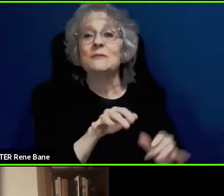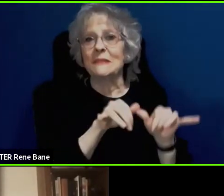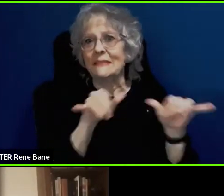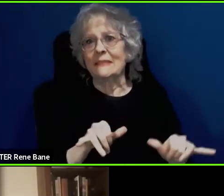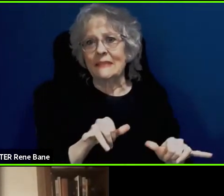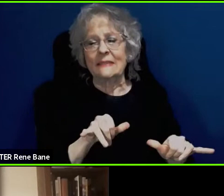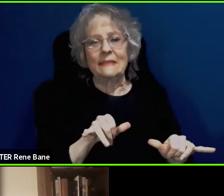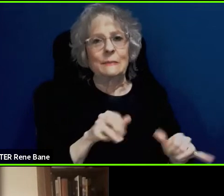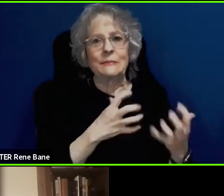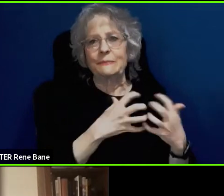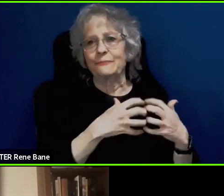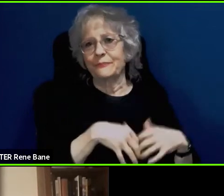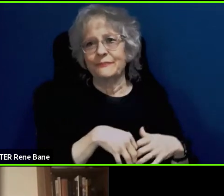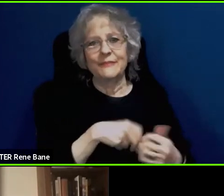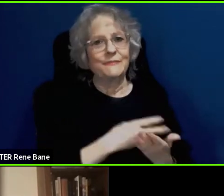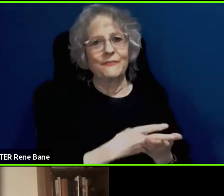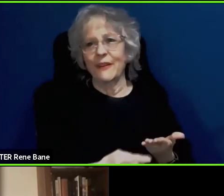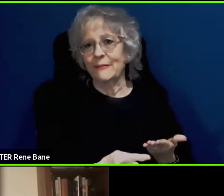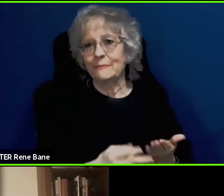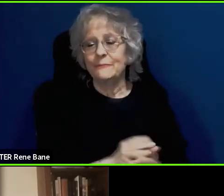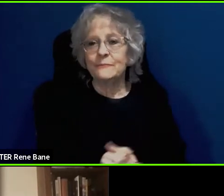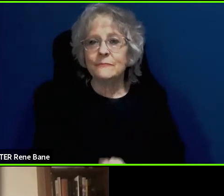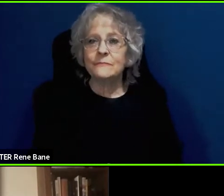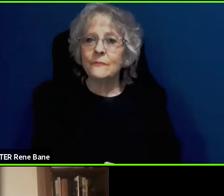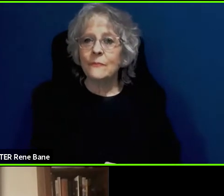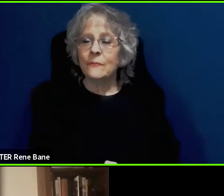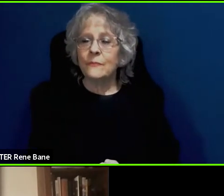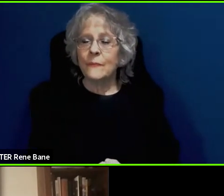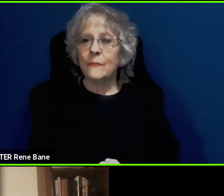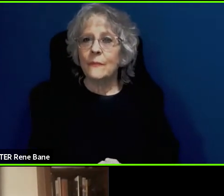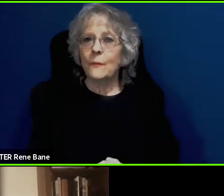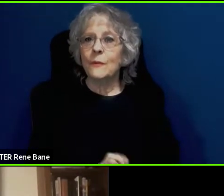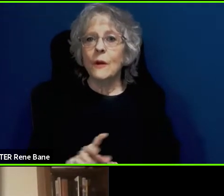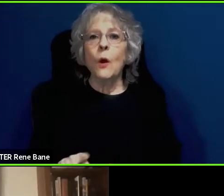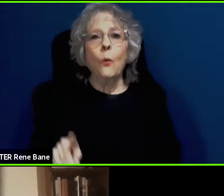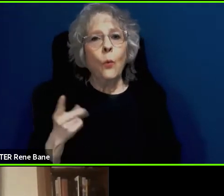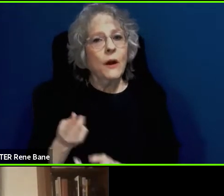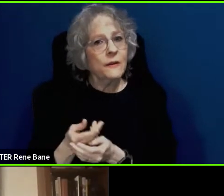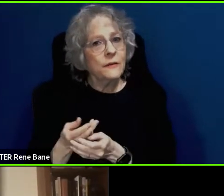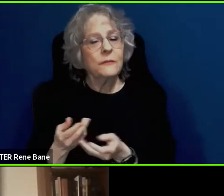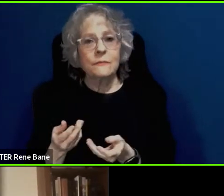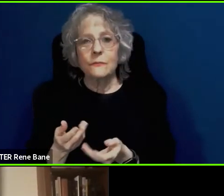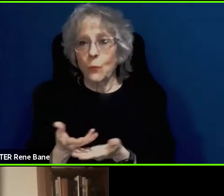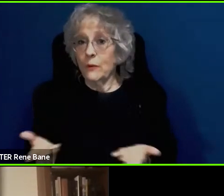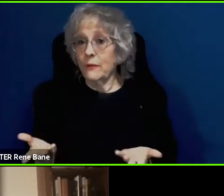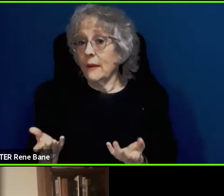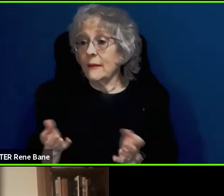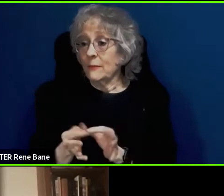I did want to pick up on one thing that was commented by earlier though and the idea that